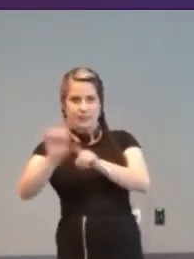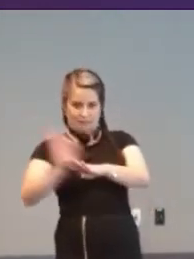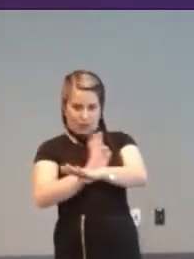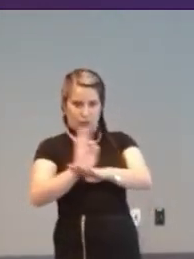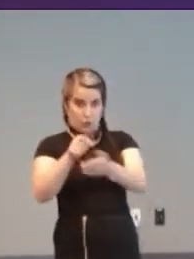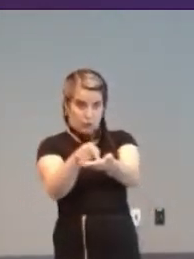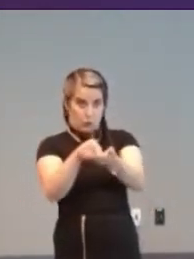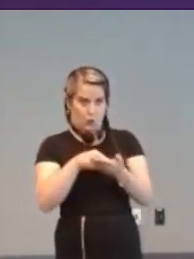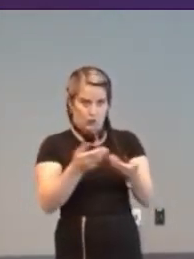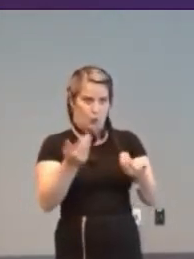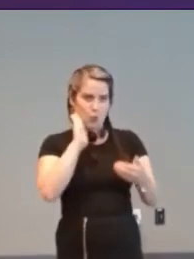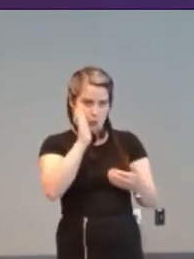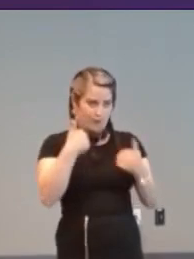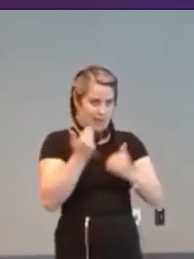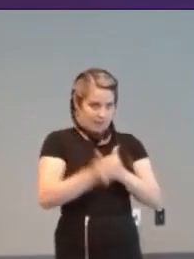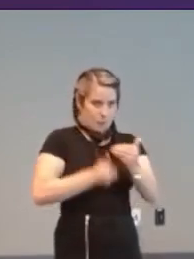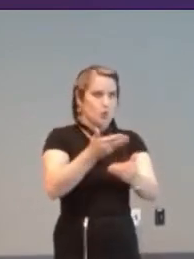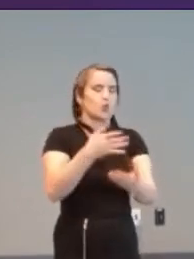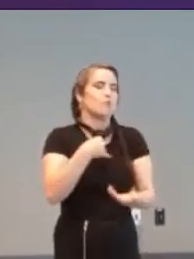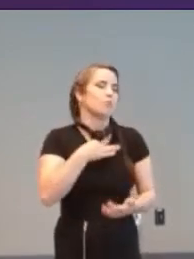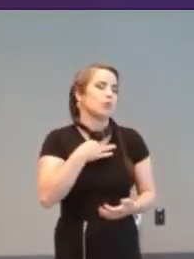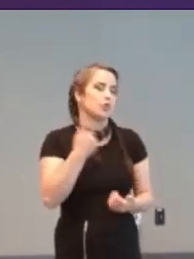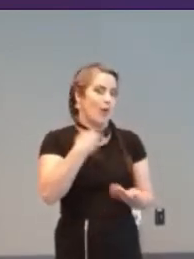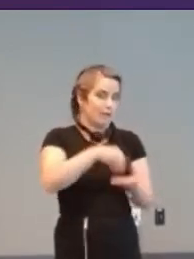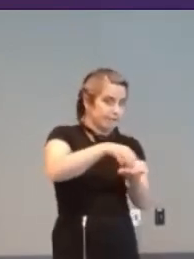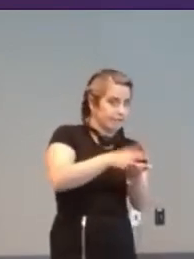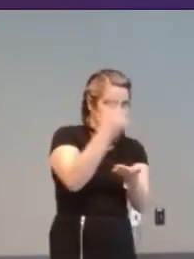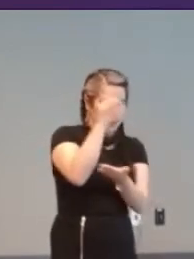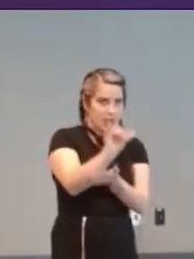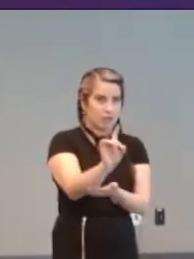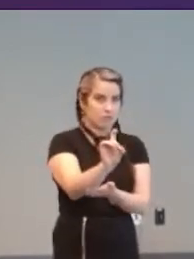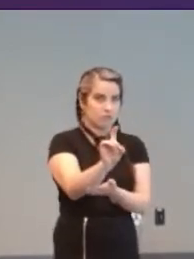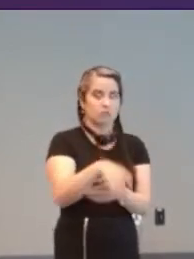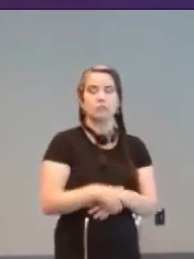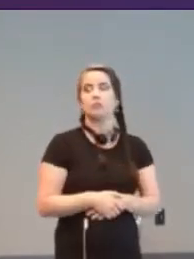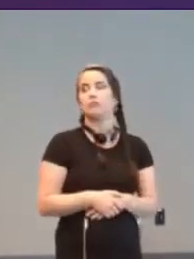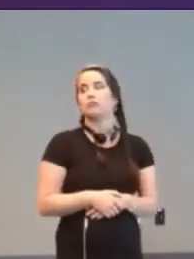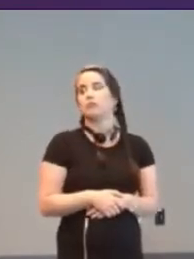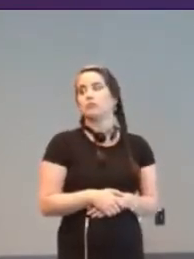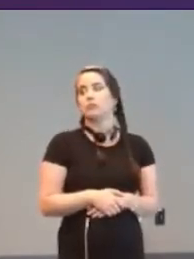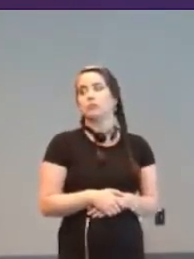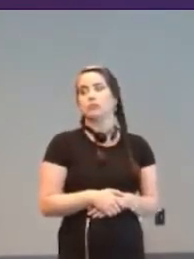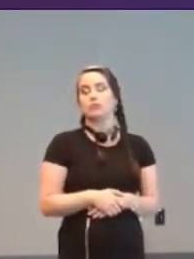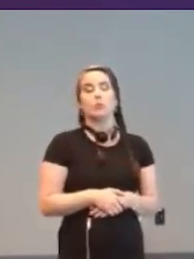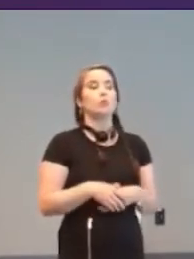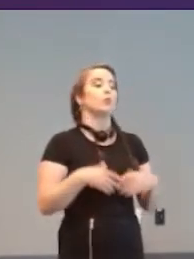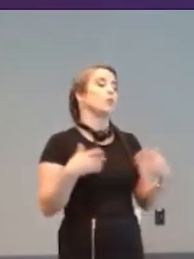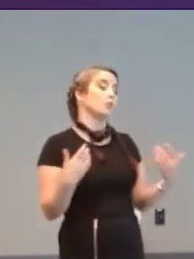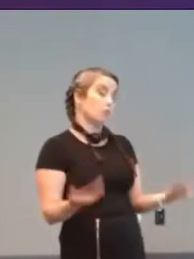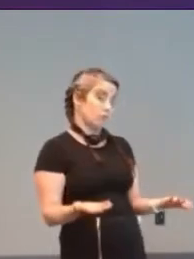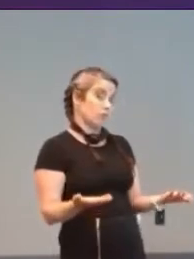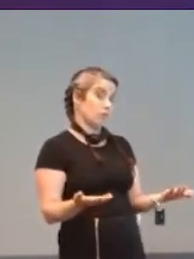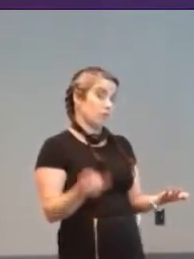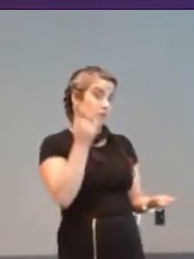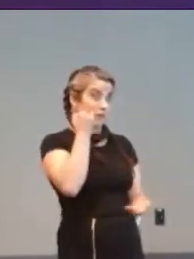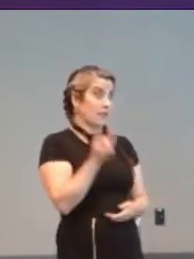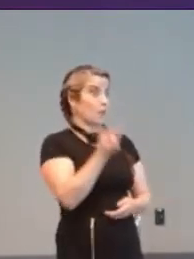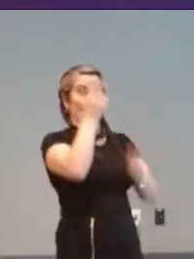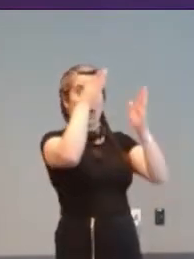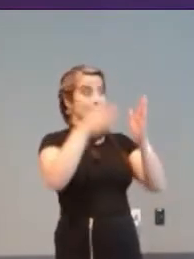[Barrie] I think um it's everything but but if if one person in the middle of nowhere who